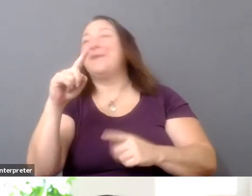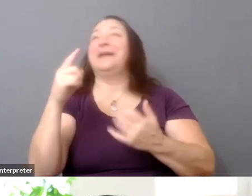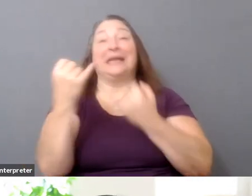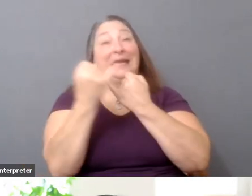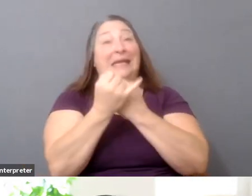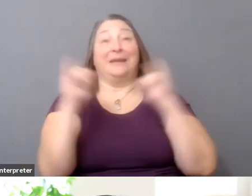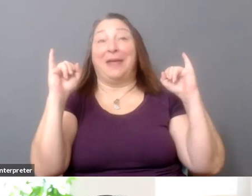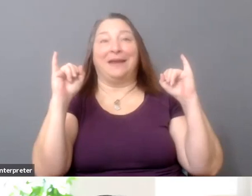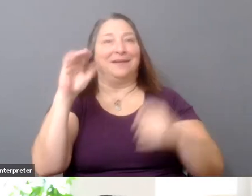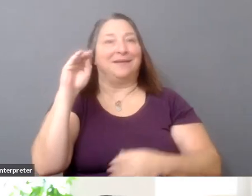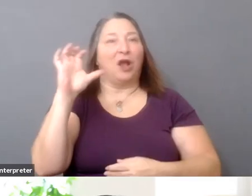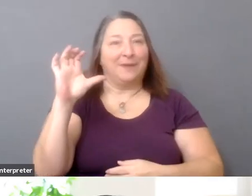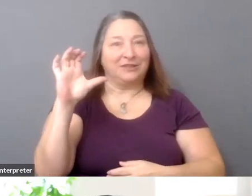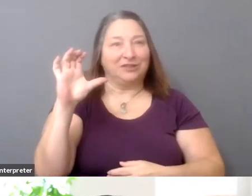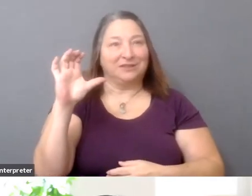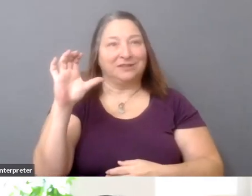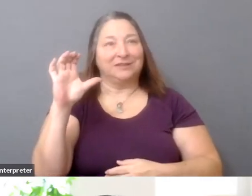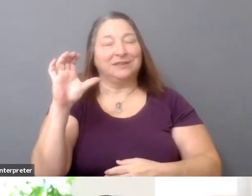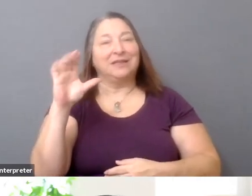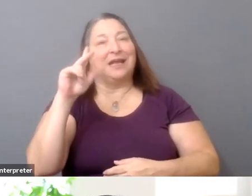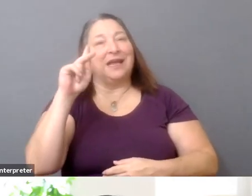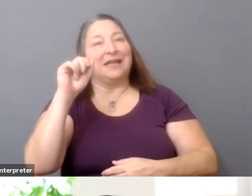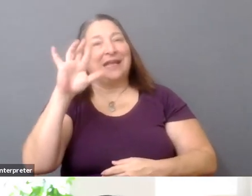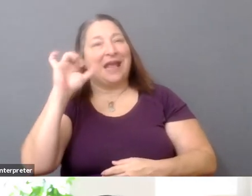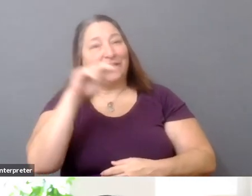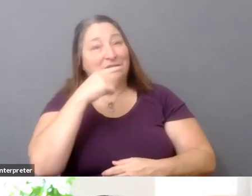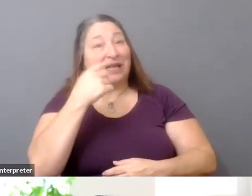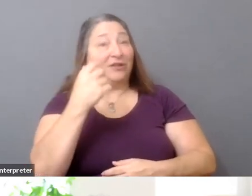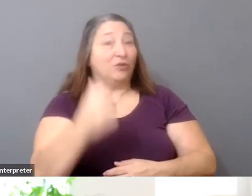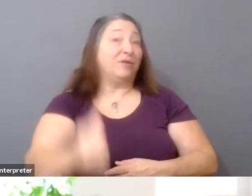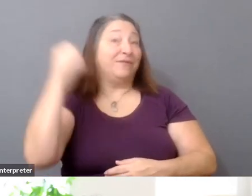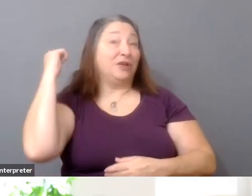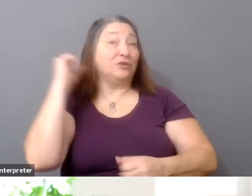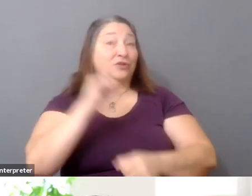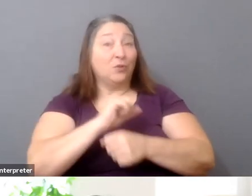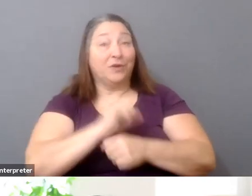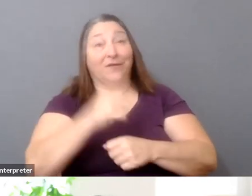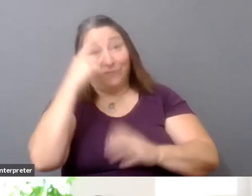you talked about the refusal-- the refusal to work in the NBA yesterday